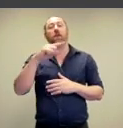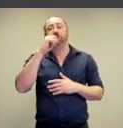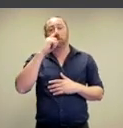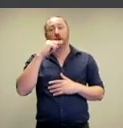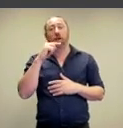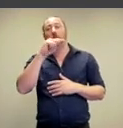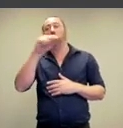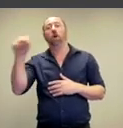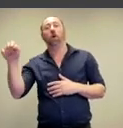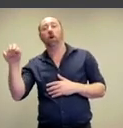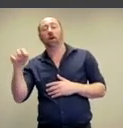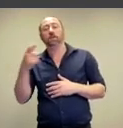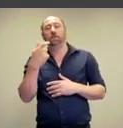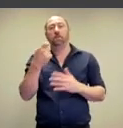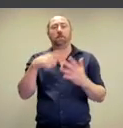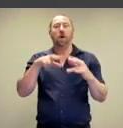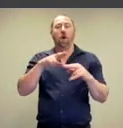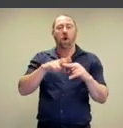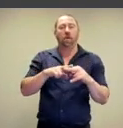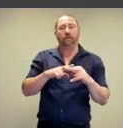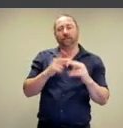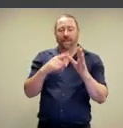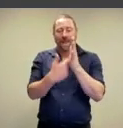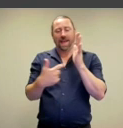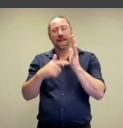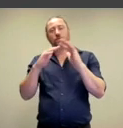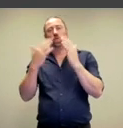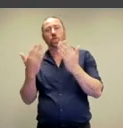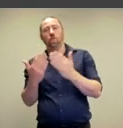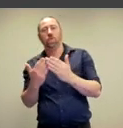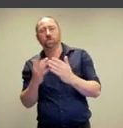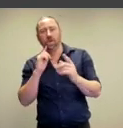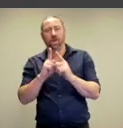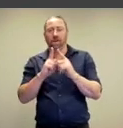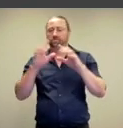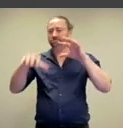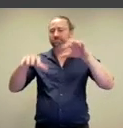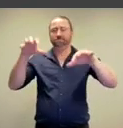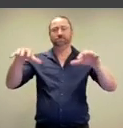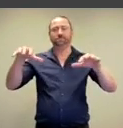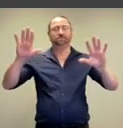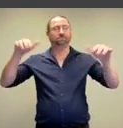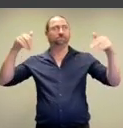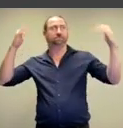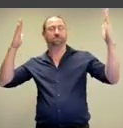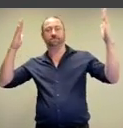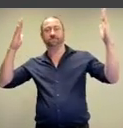is other members of the